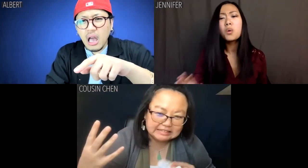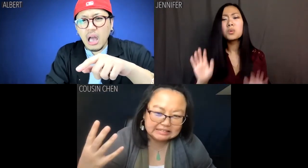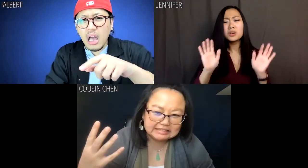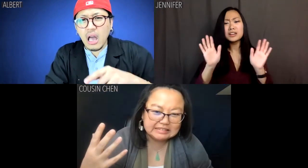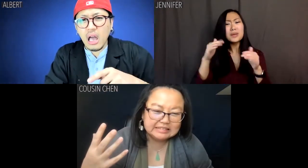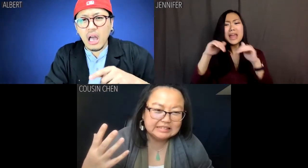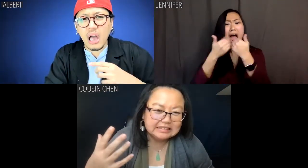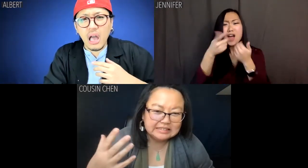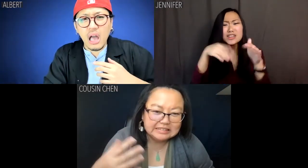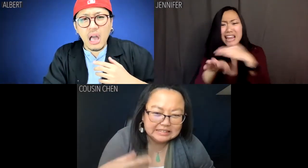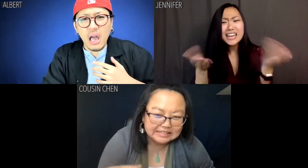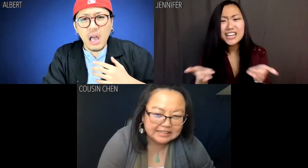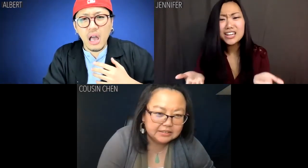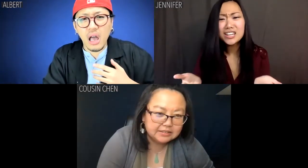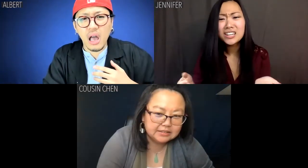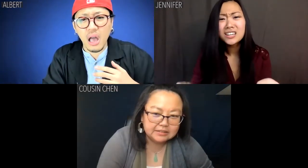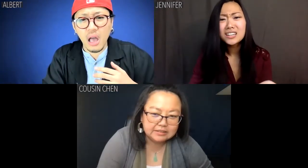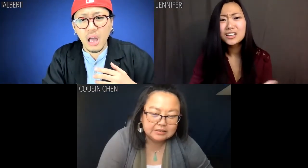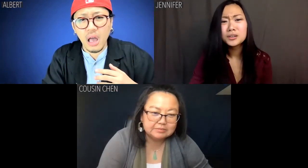Jennifer: How did you get in here?